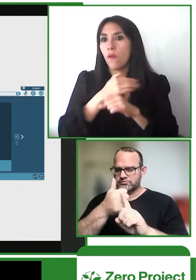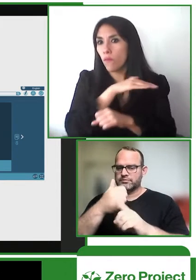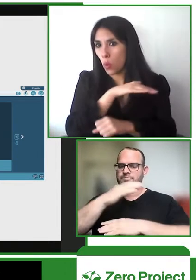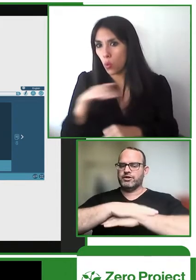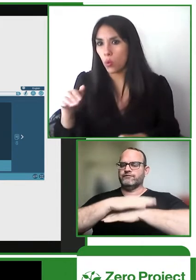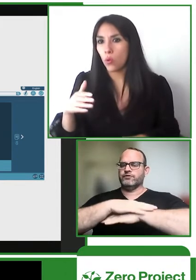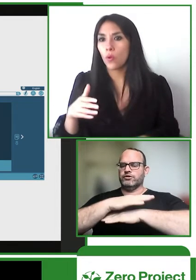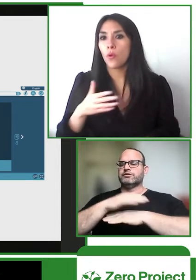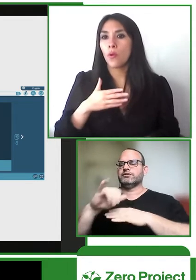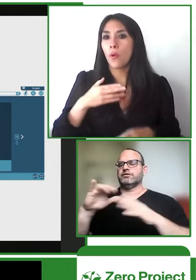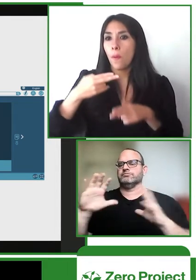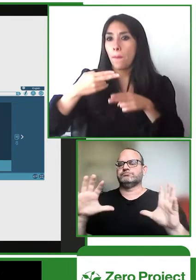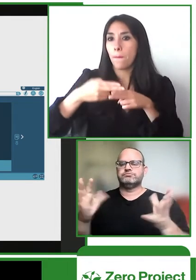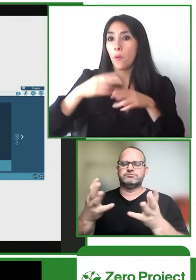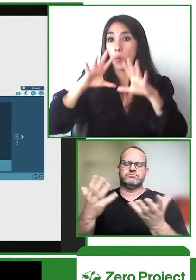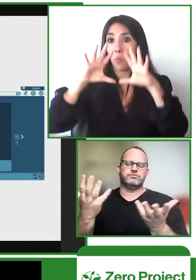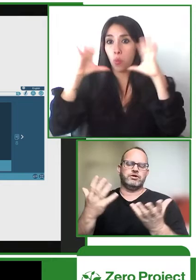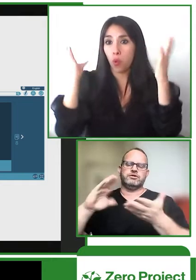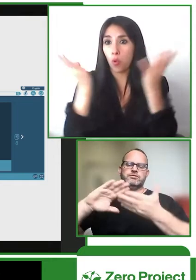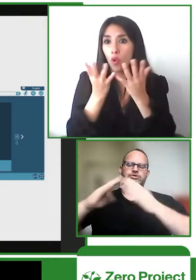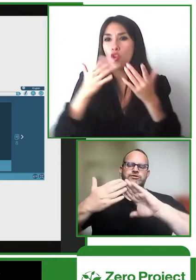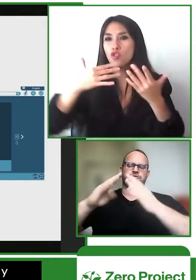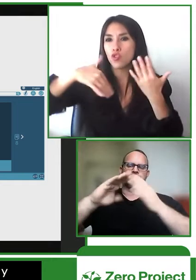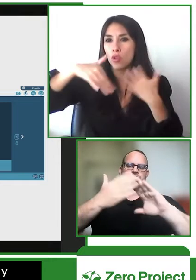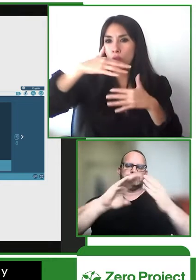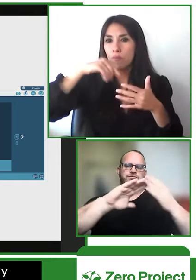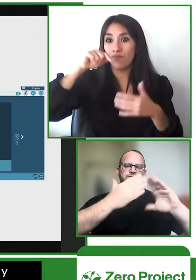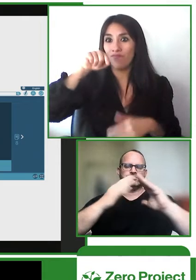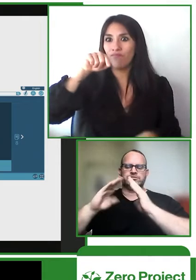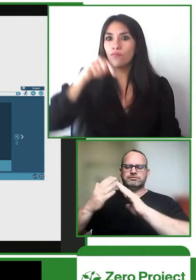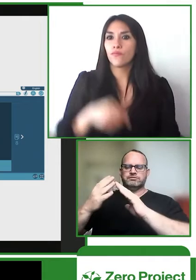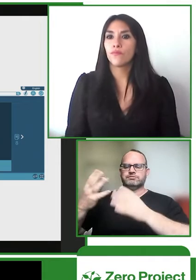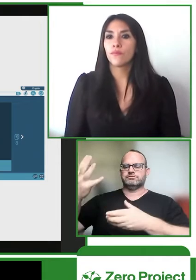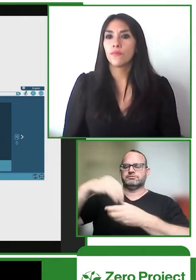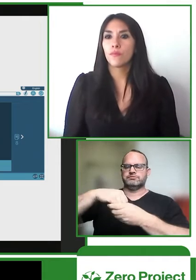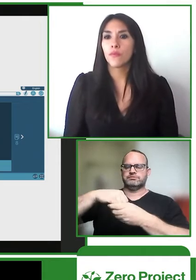it is a completely open source platform that is available on the web